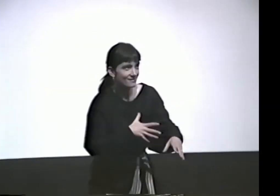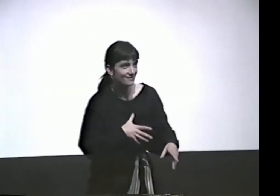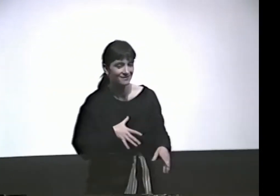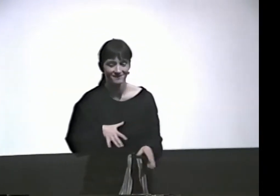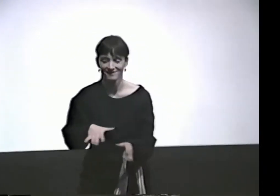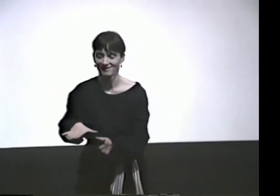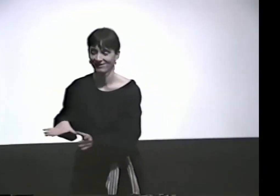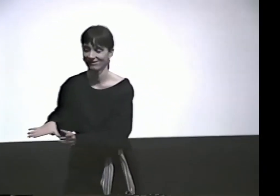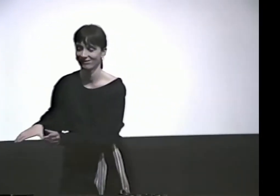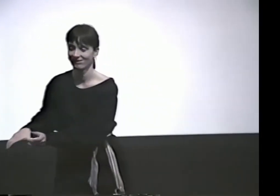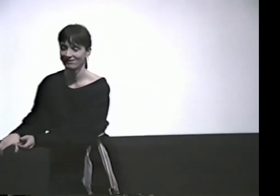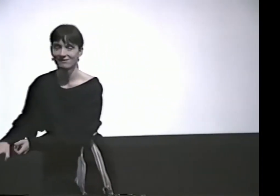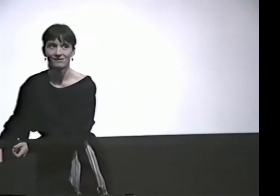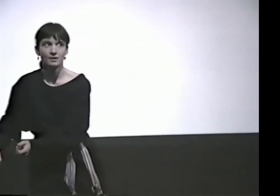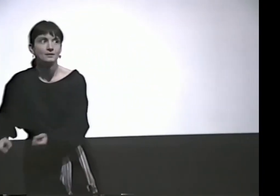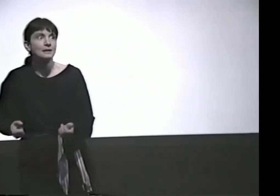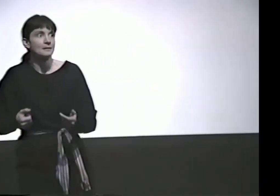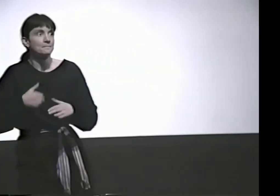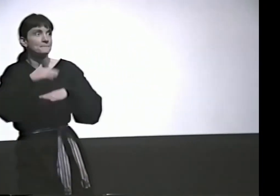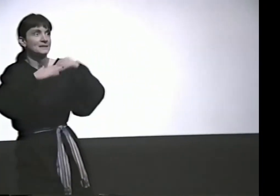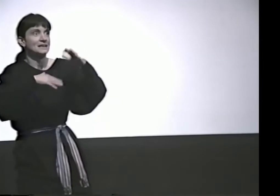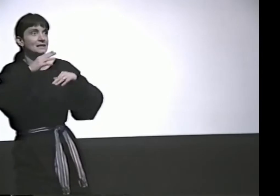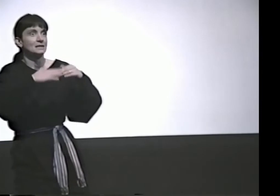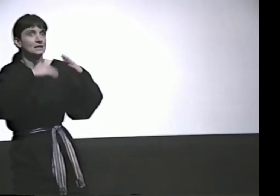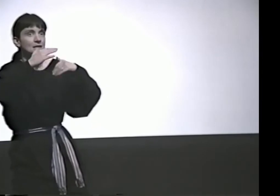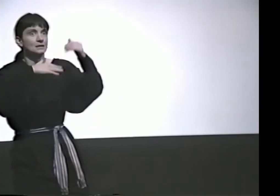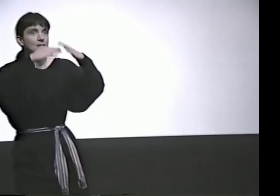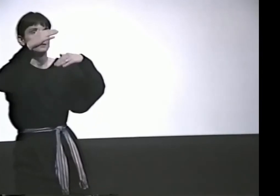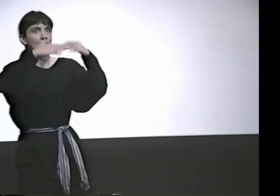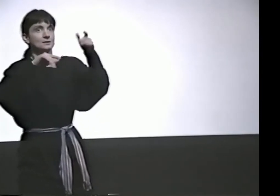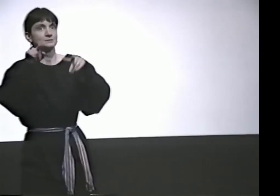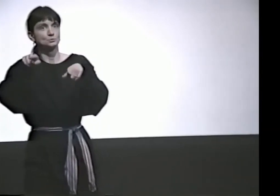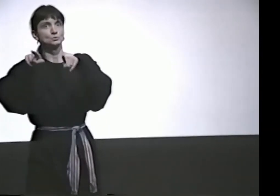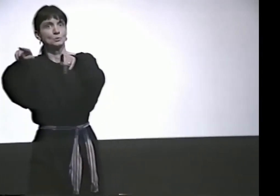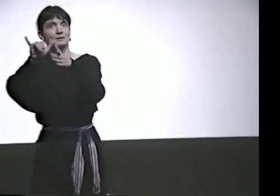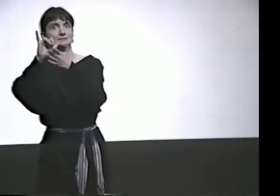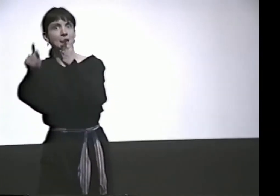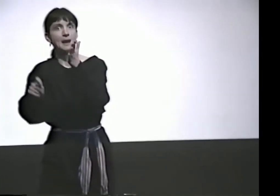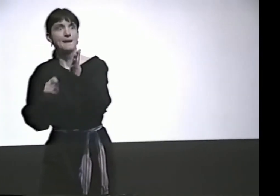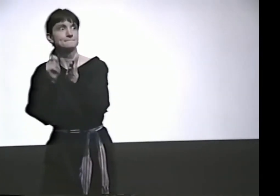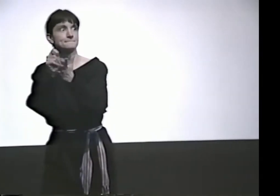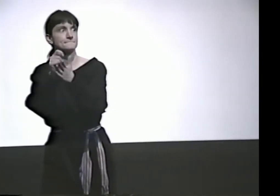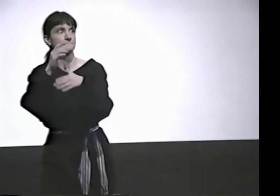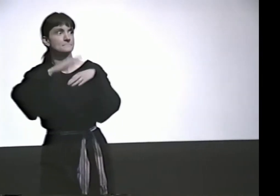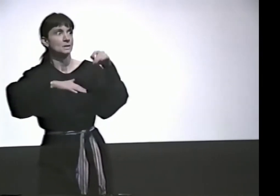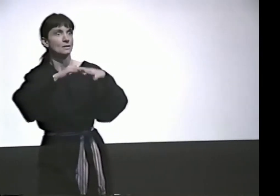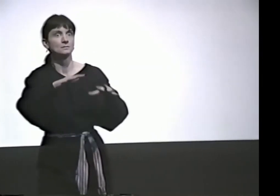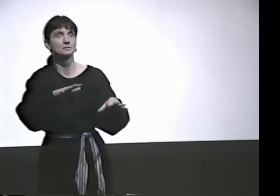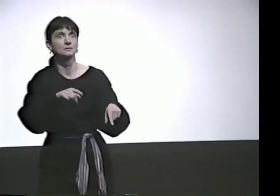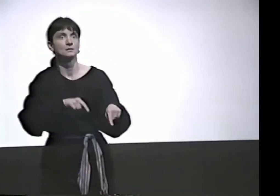AND SO I DO IT REALLY SLOWLY AND GRAB THE GUN REALLY SLOWLY